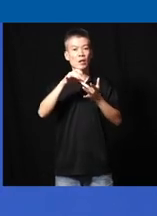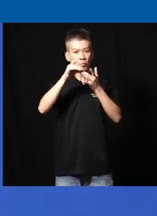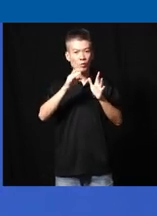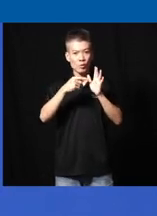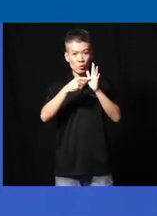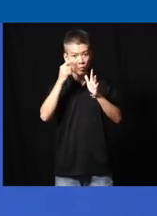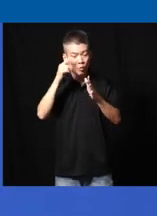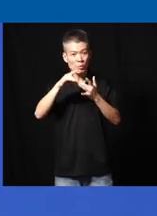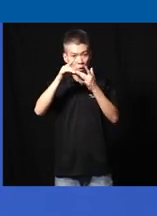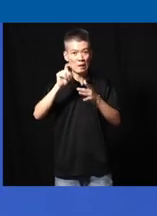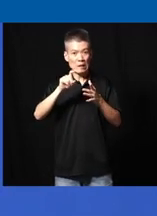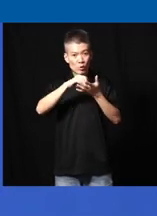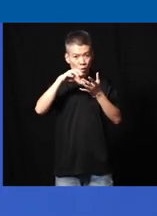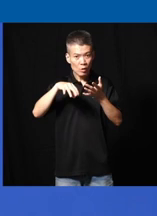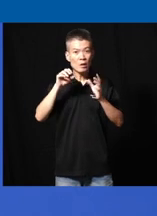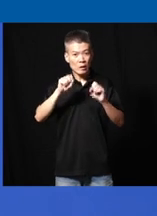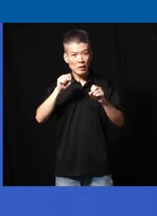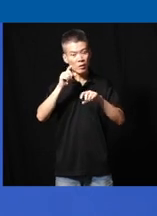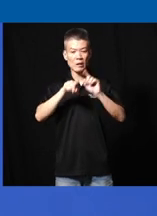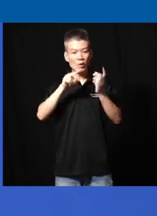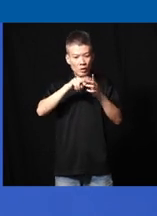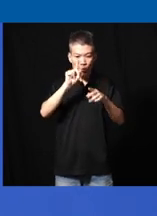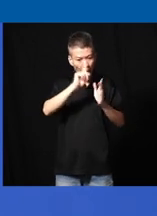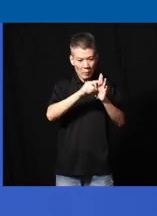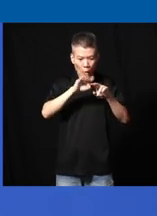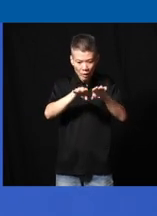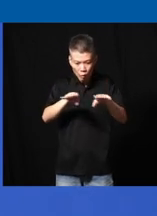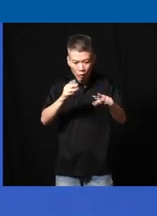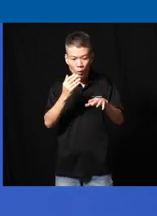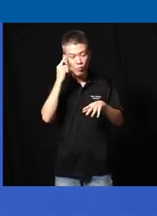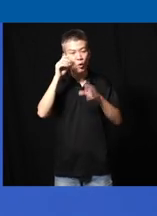for the special student who even can't sit one minute on the floor to wait for the teacher to